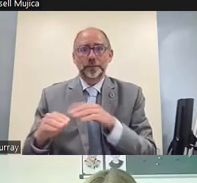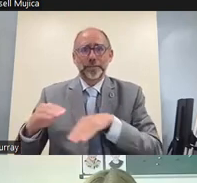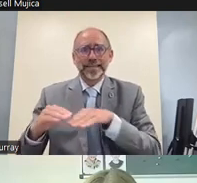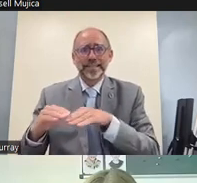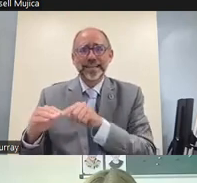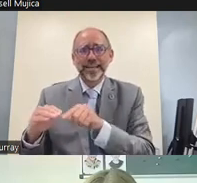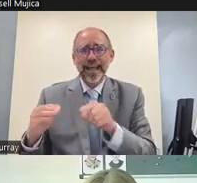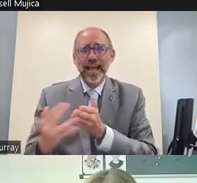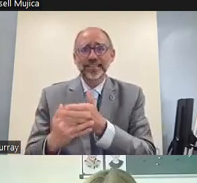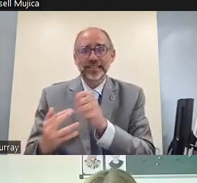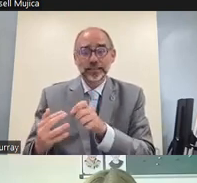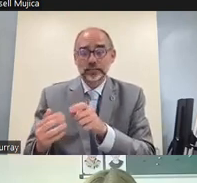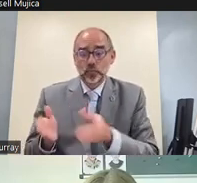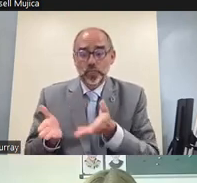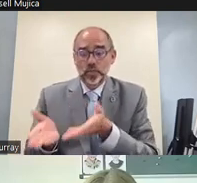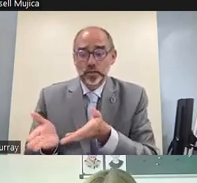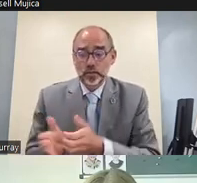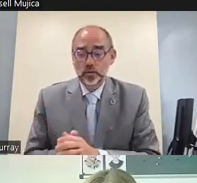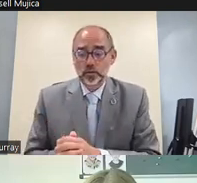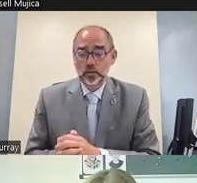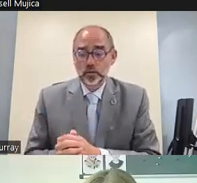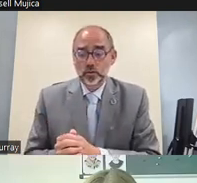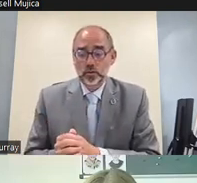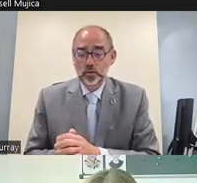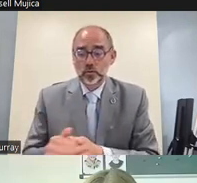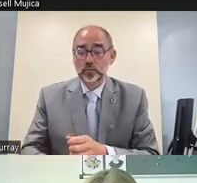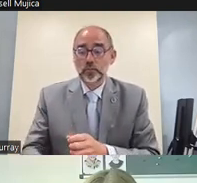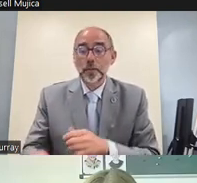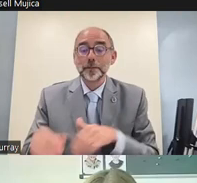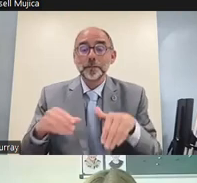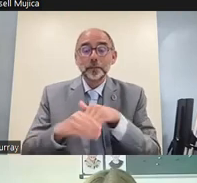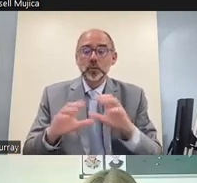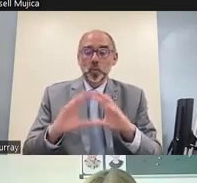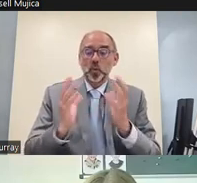members from around the world in north america and europe as well as in asia and latin america